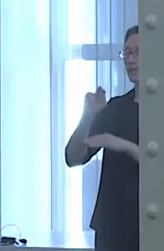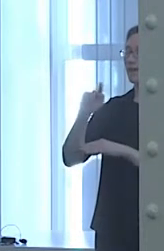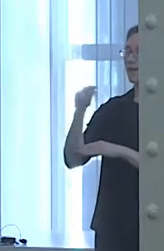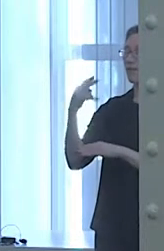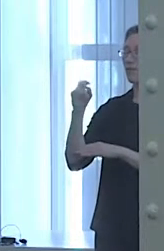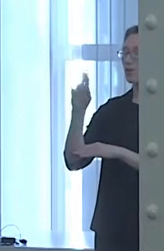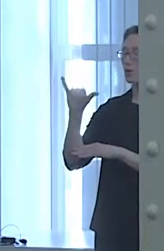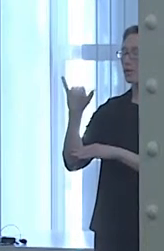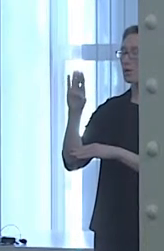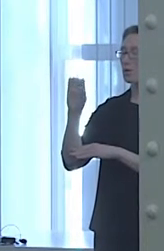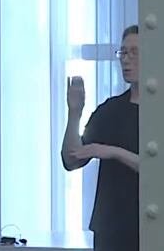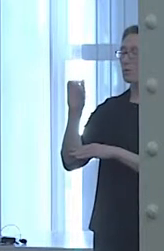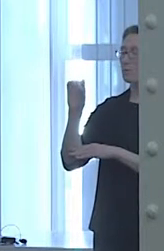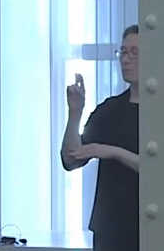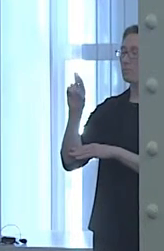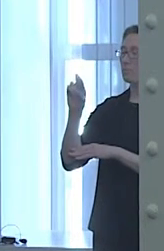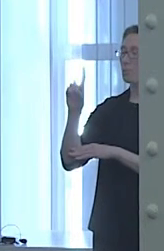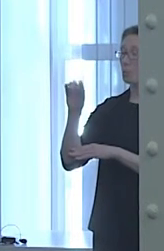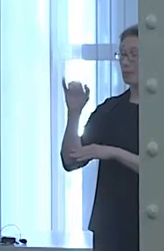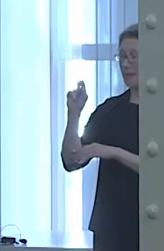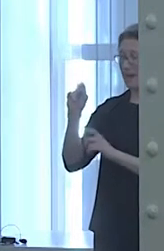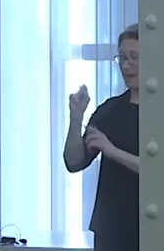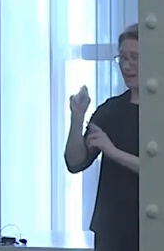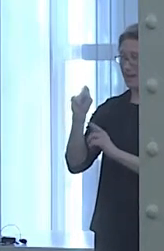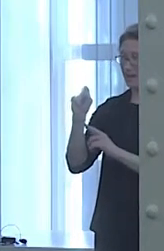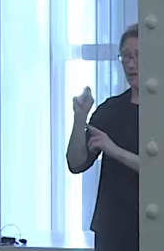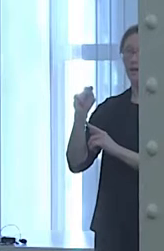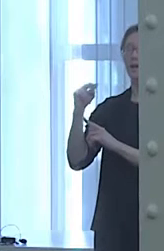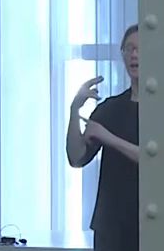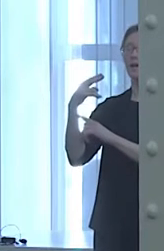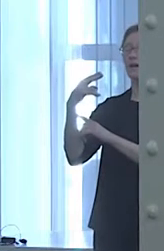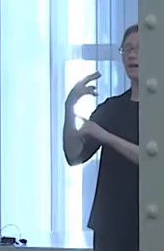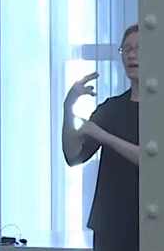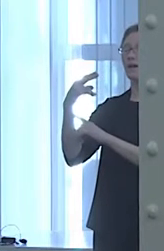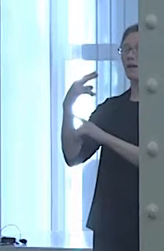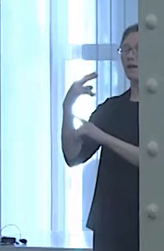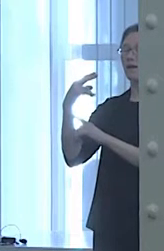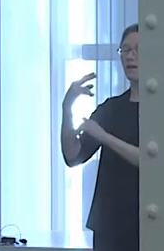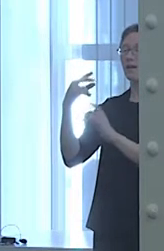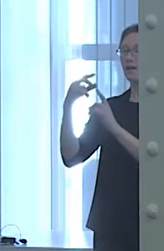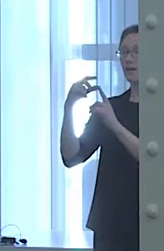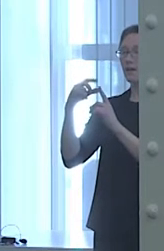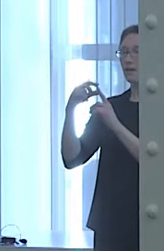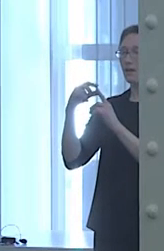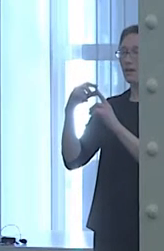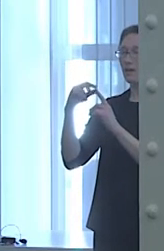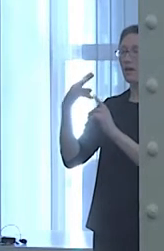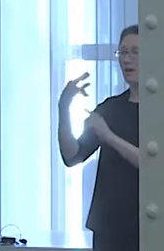This is an incomplete definition, but han is found in nearly every aspect of Korean life and culture.